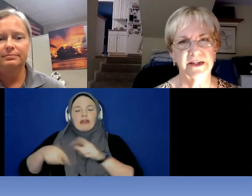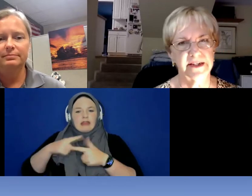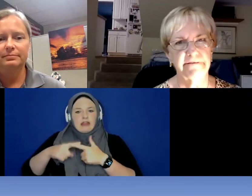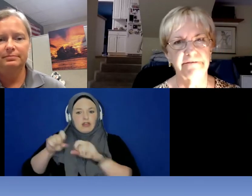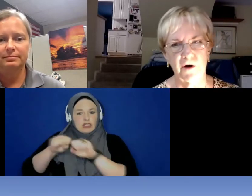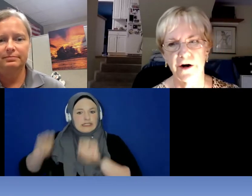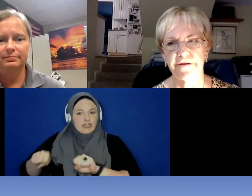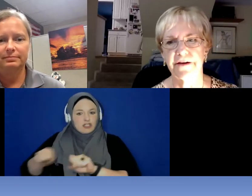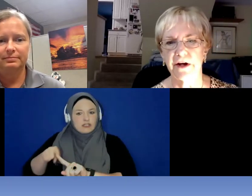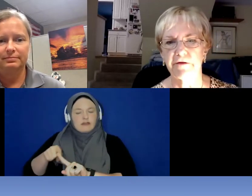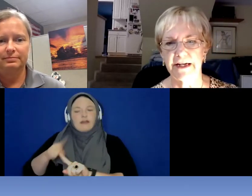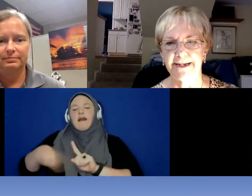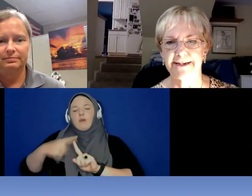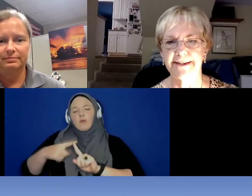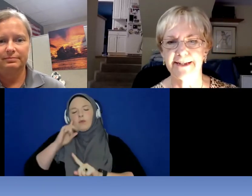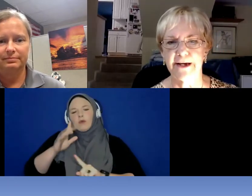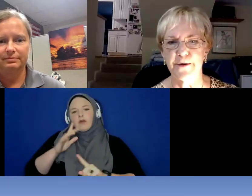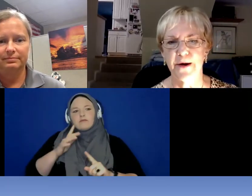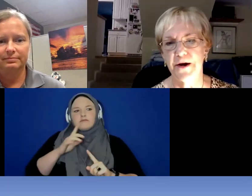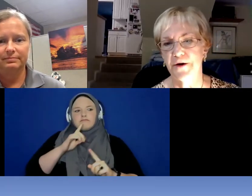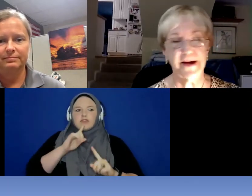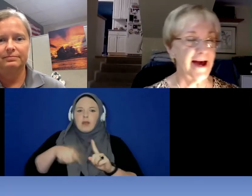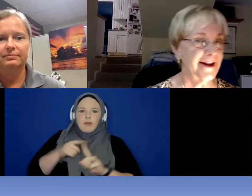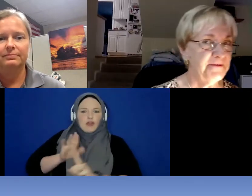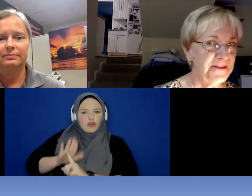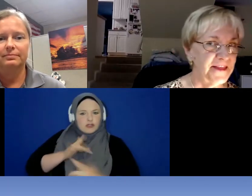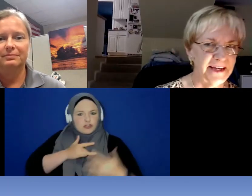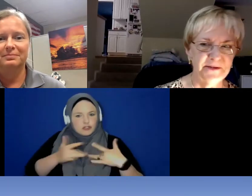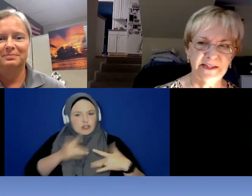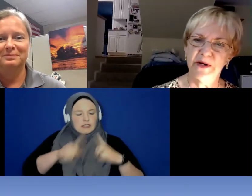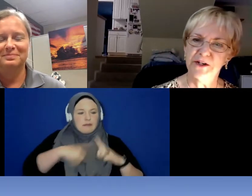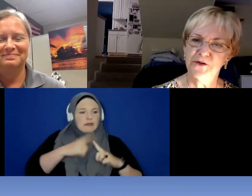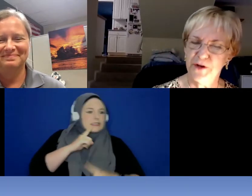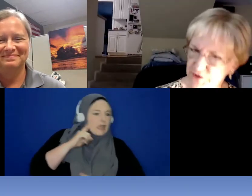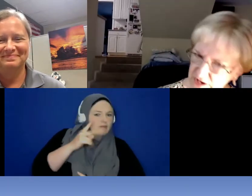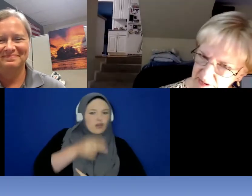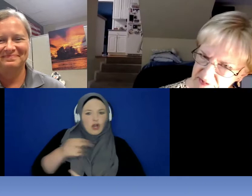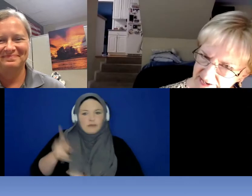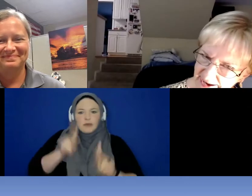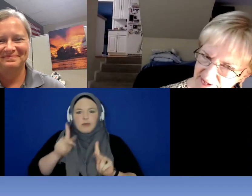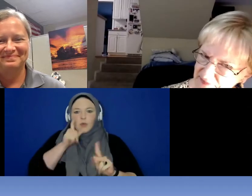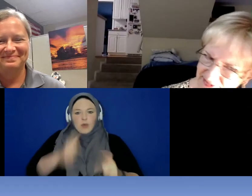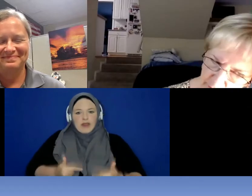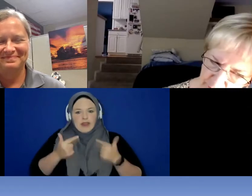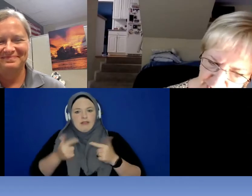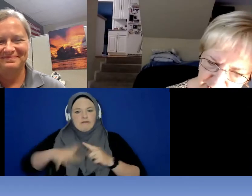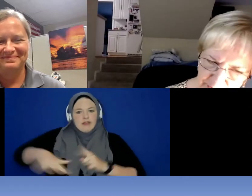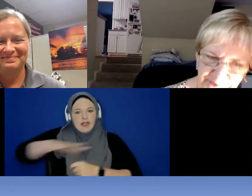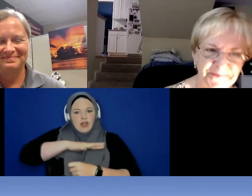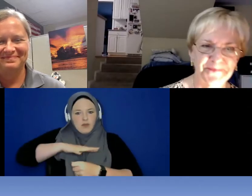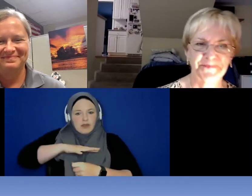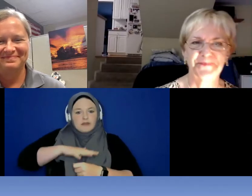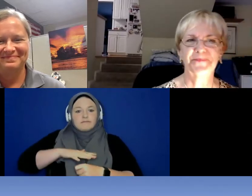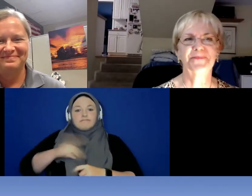deaf and hard of hearing residents. So, Reanna thank you so much for your time tonight, over to you.